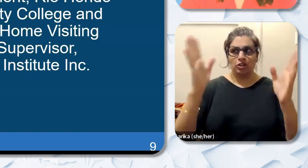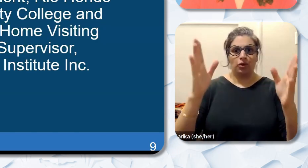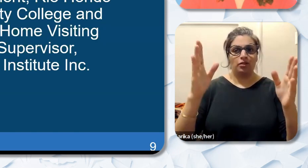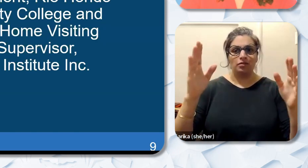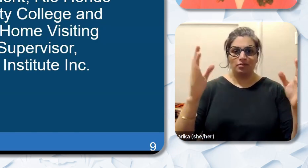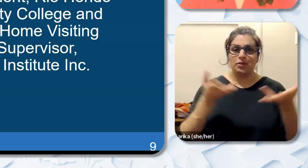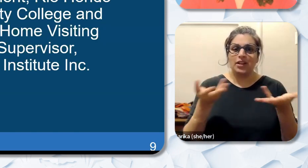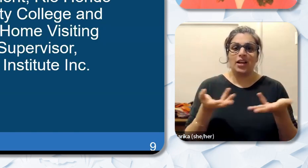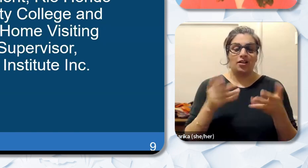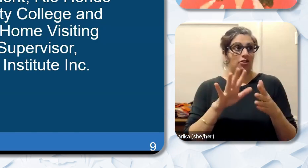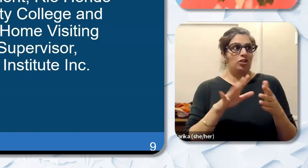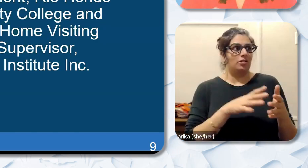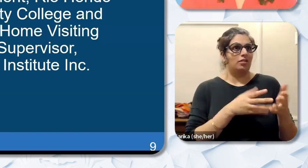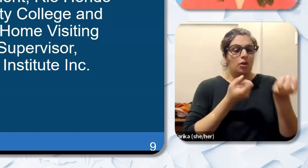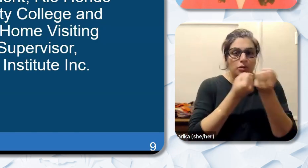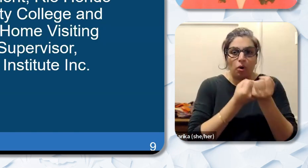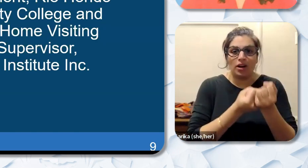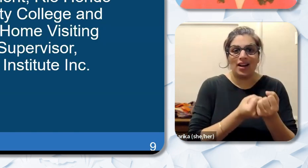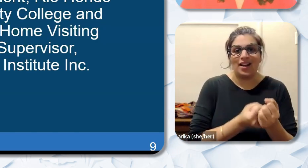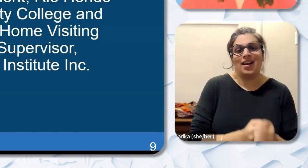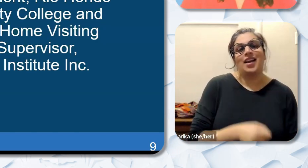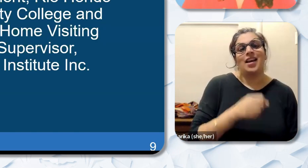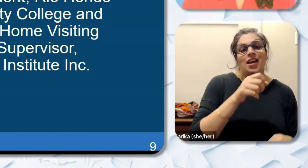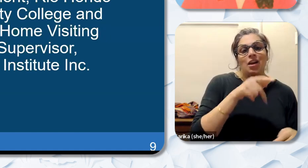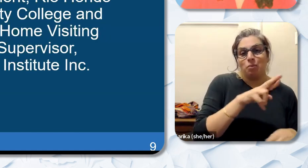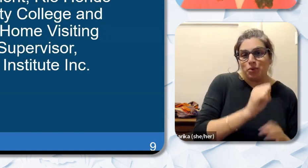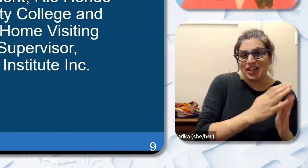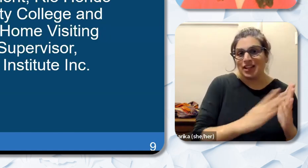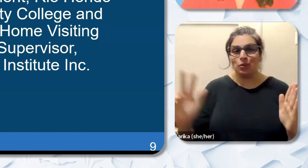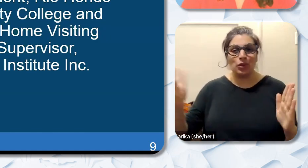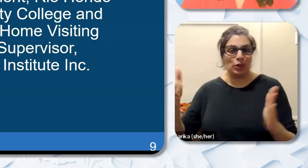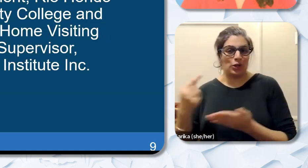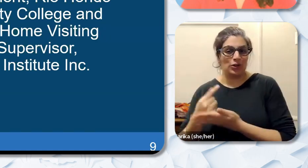education profession. Super excited cannot wait to hear all of the good things that you have to say